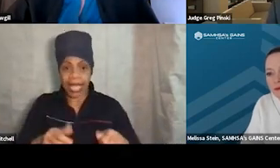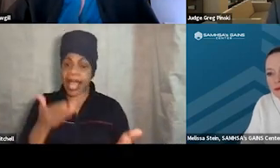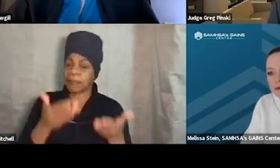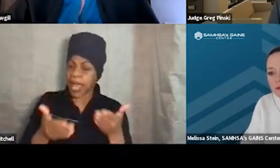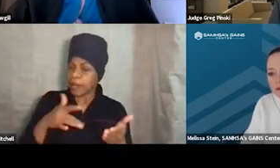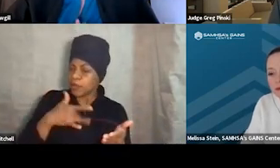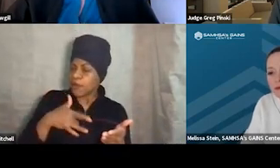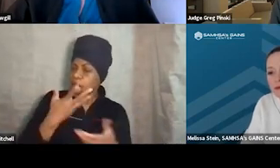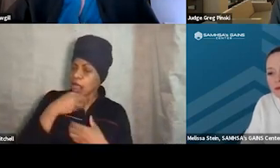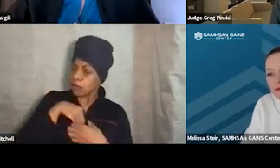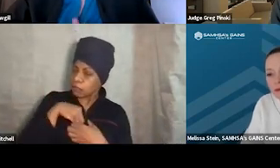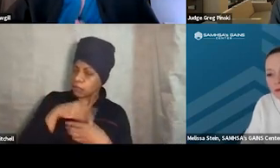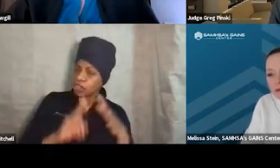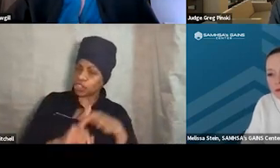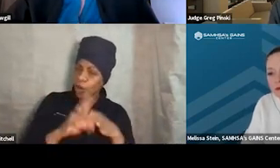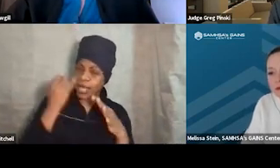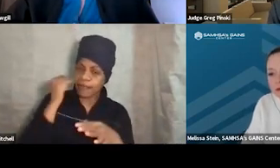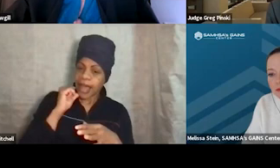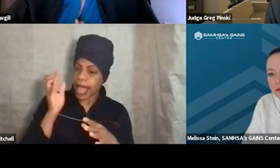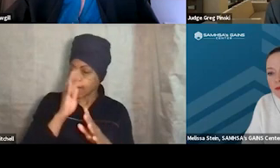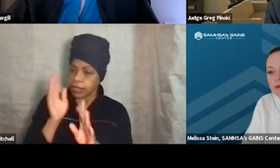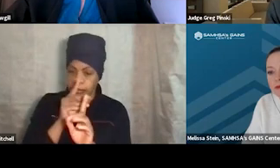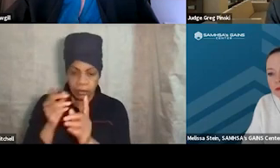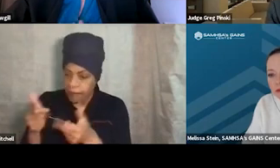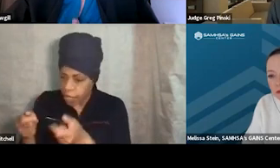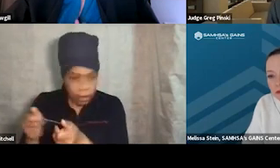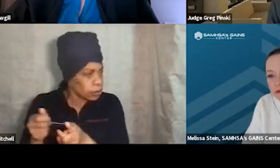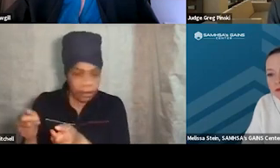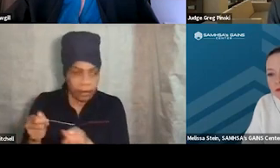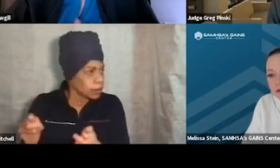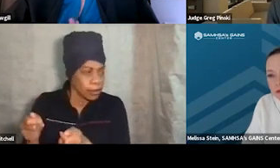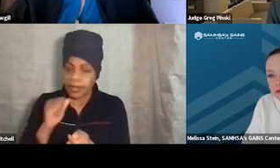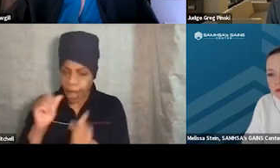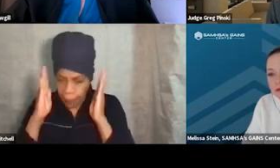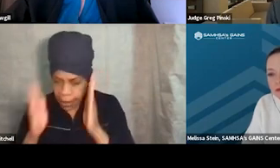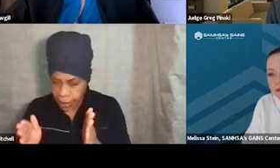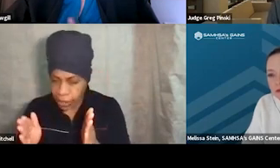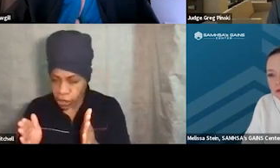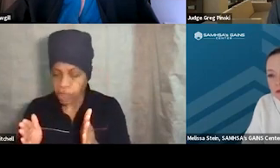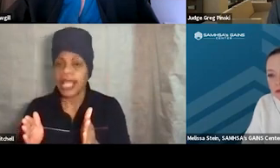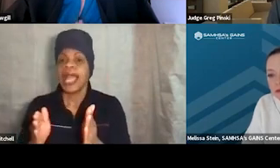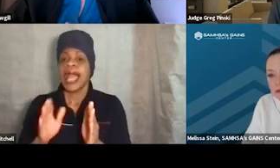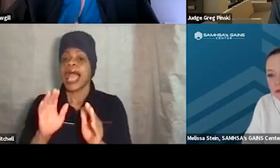is if you didn't have this distraction from video games, which, by the way, in and of itself,